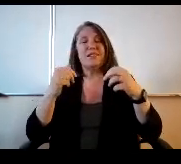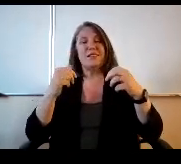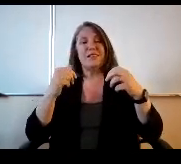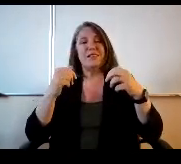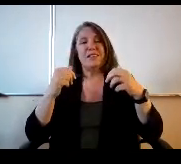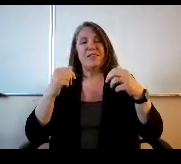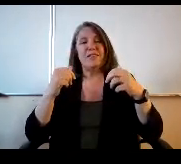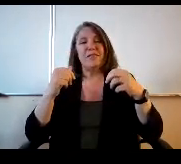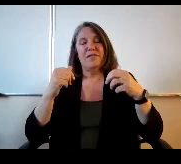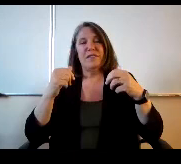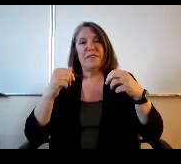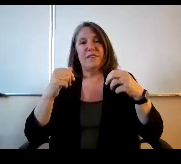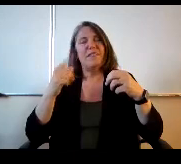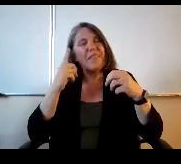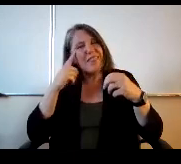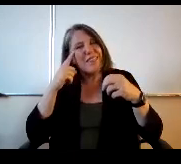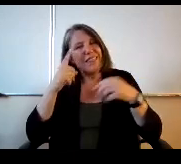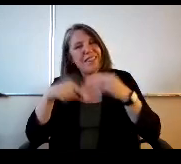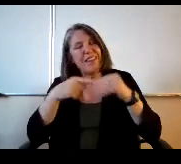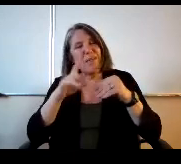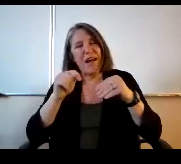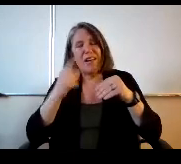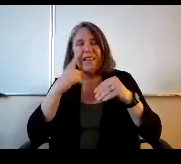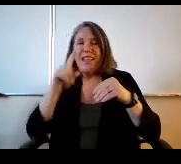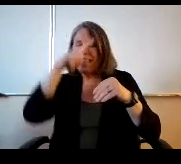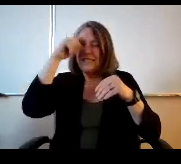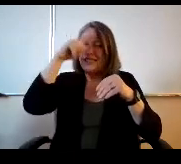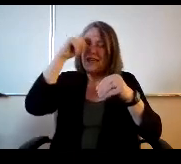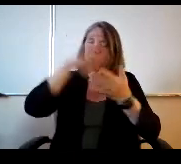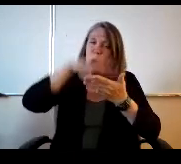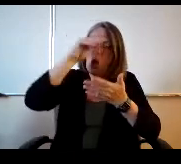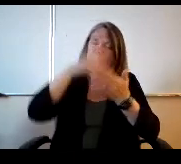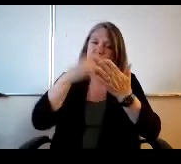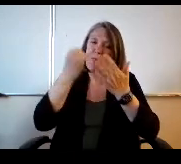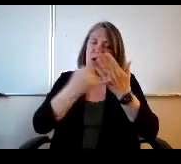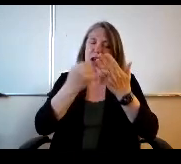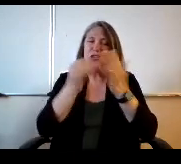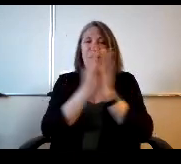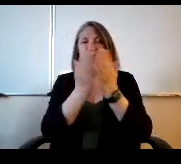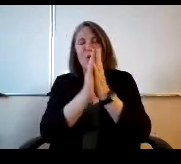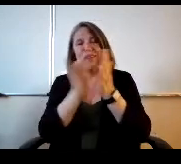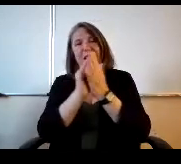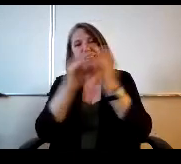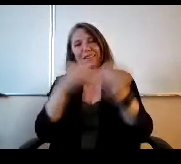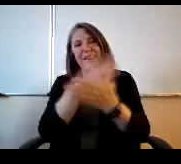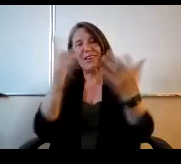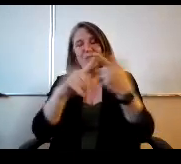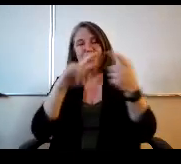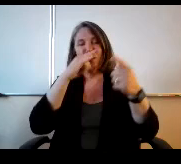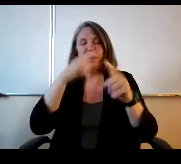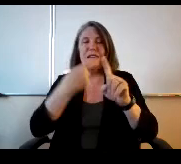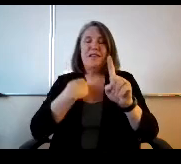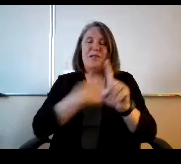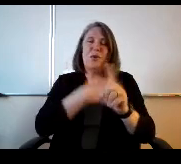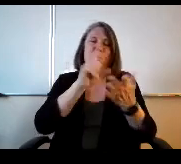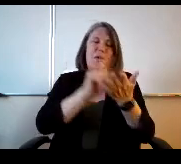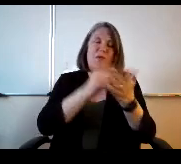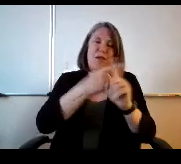Think of it as a as a summer learning project textbook that is issued to kids. We print it from our own print shop. We we develop it now.